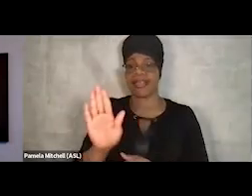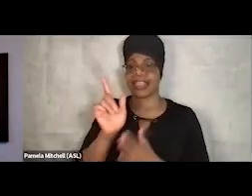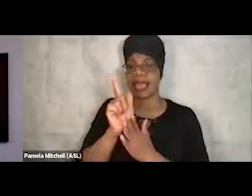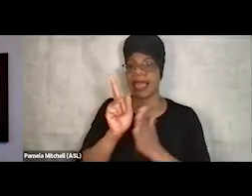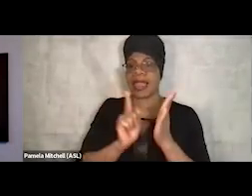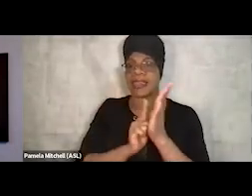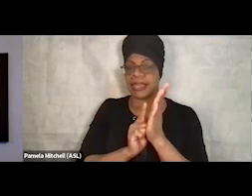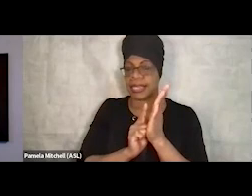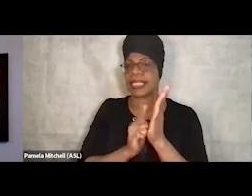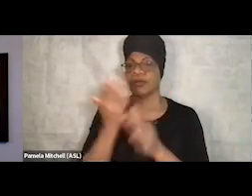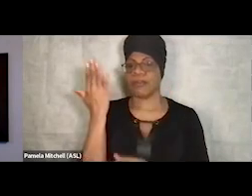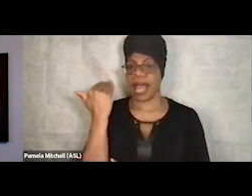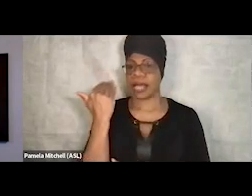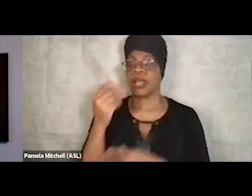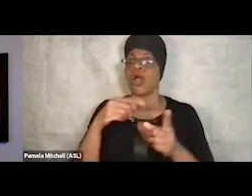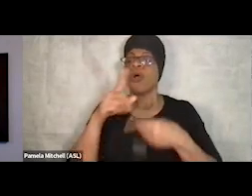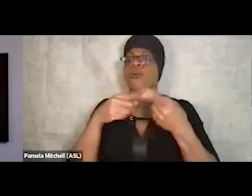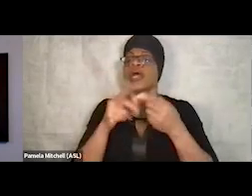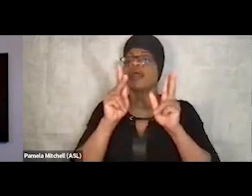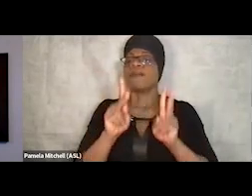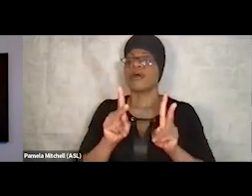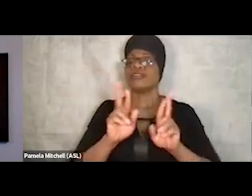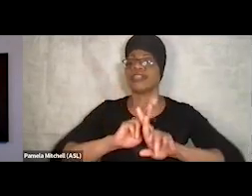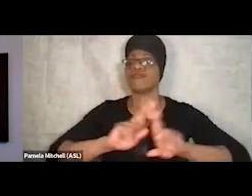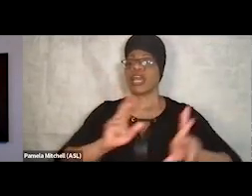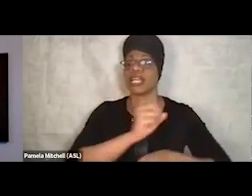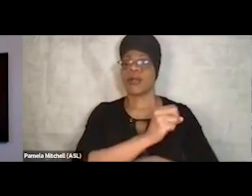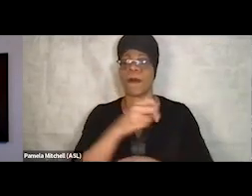When somebody's ready to step back into their communities, those purple arrows are just pointed